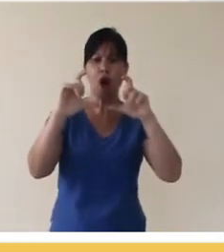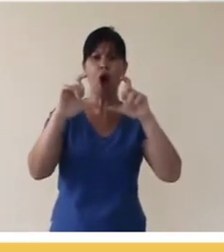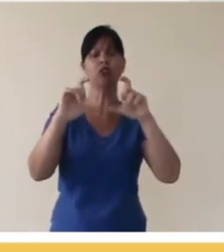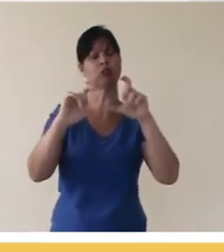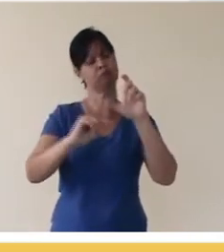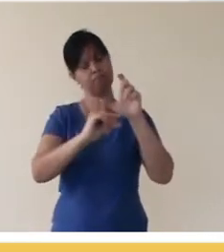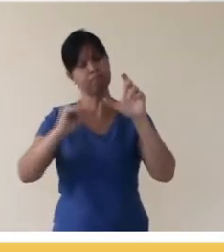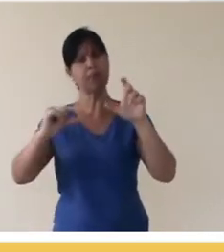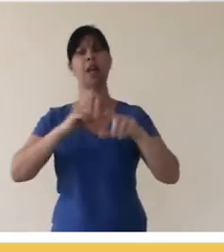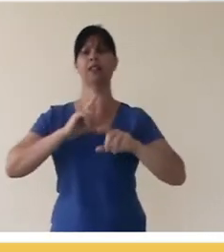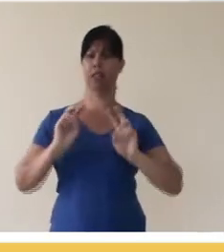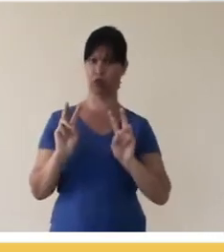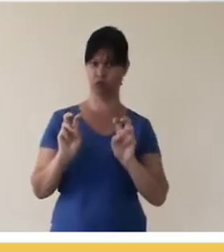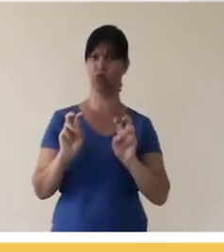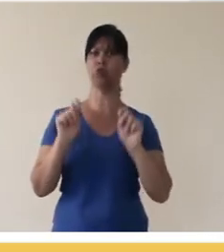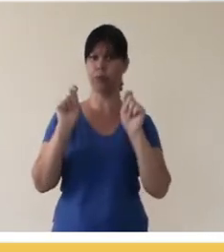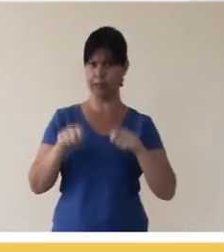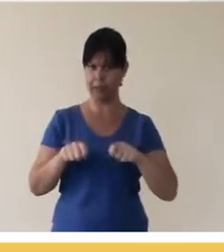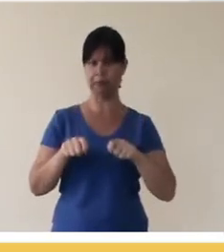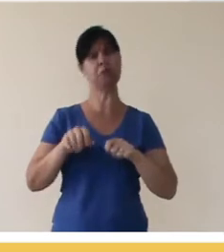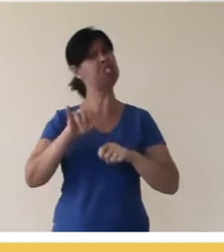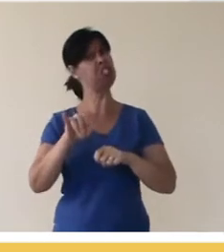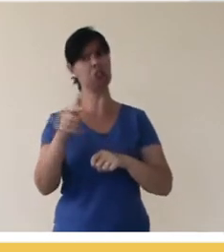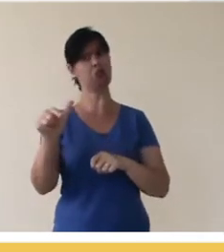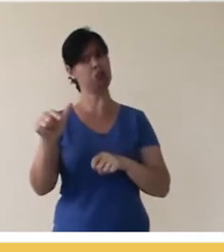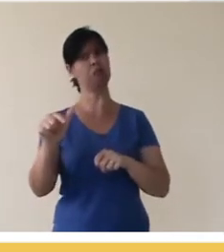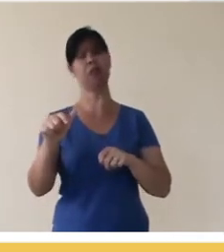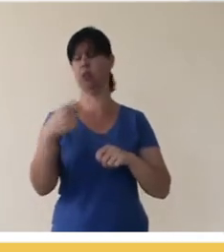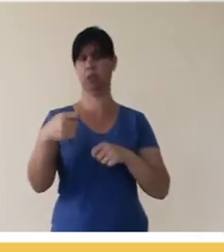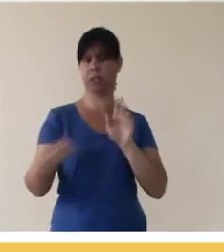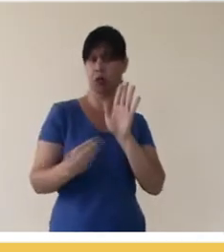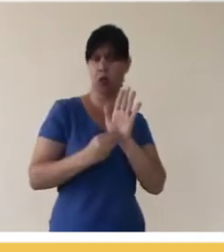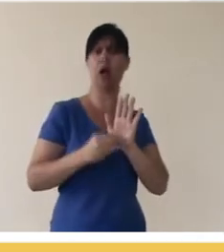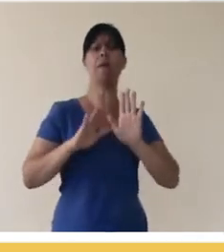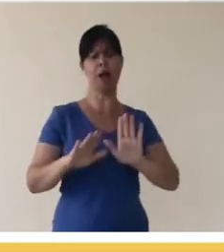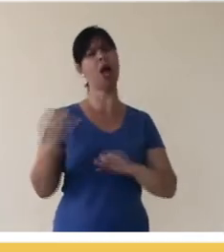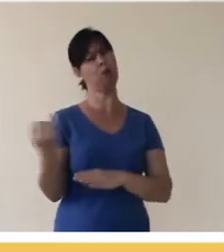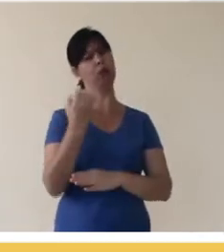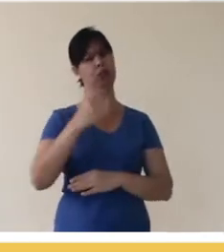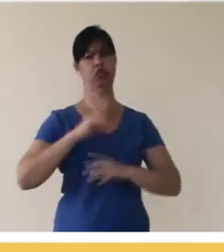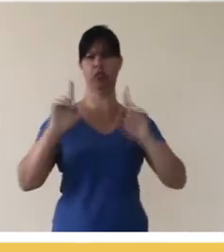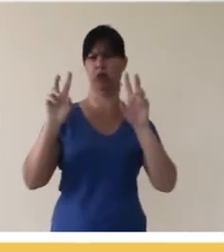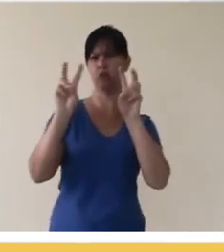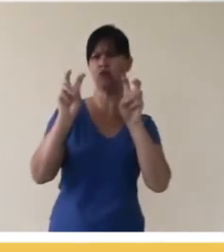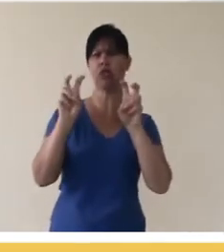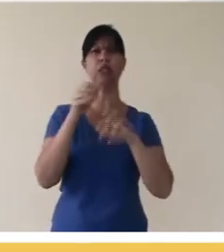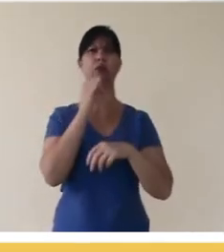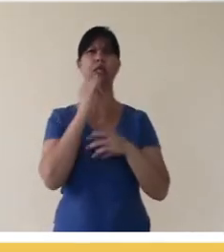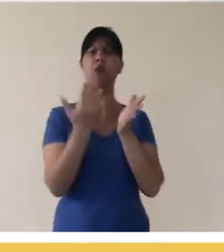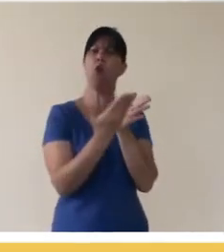title and even photos, for example, always have an associated title, and if not we don't include it, but including the title of the work is important,